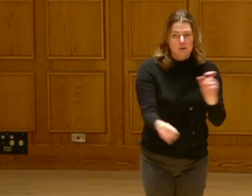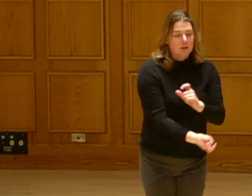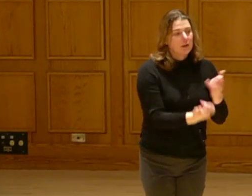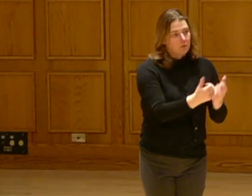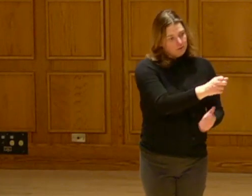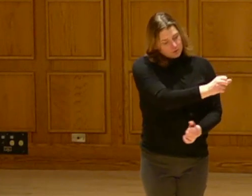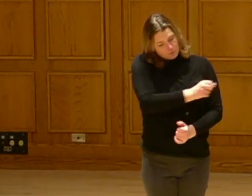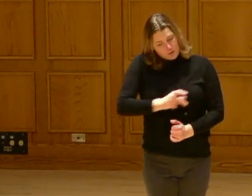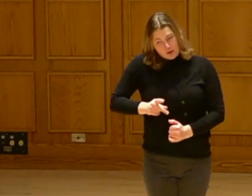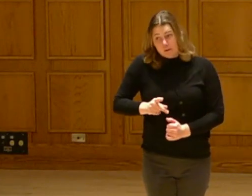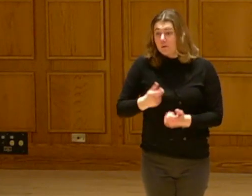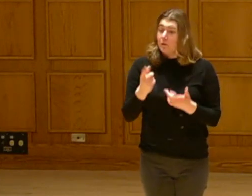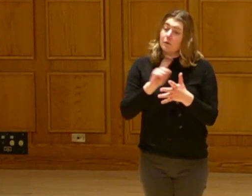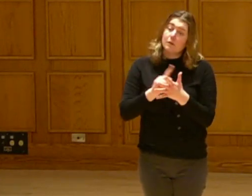These are different ways we can try to incorporate.